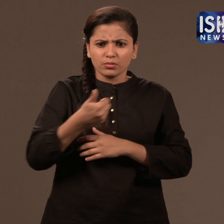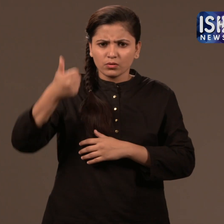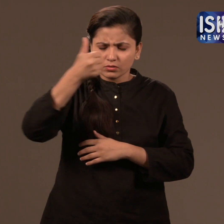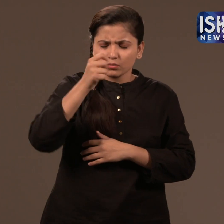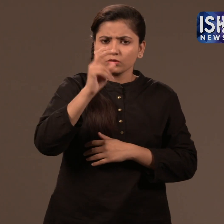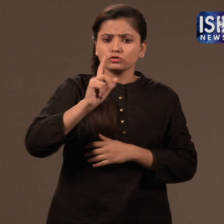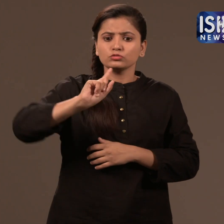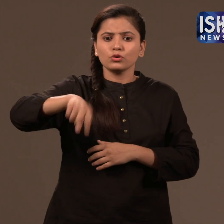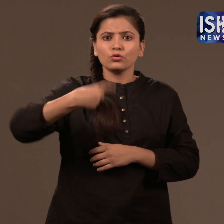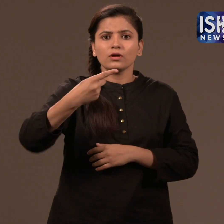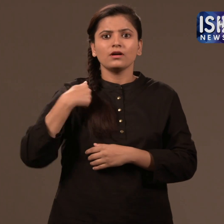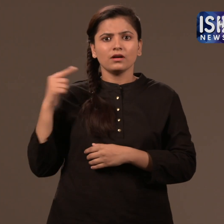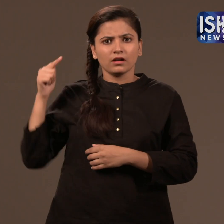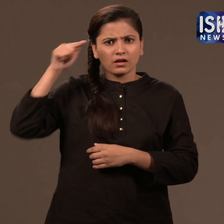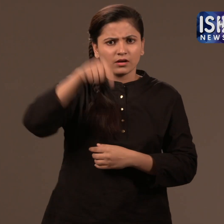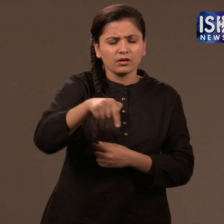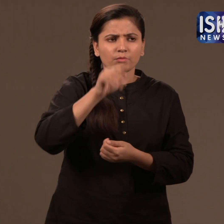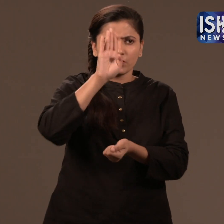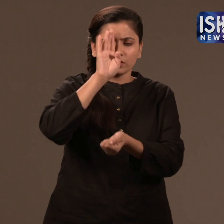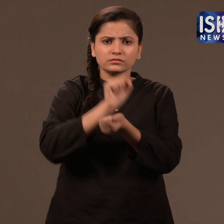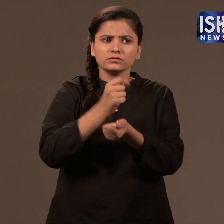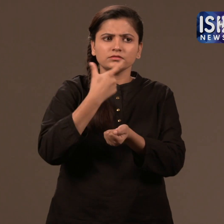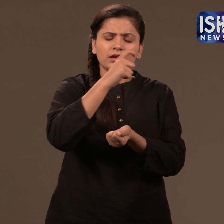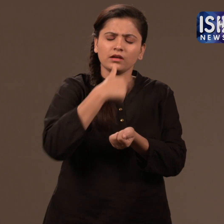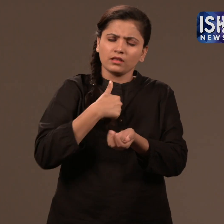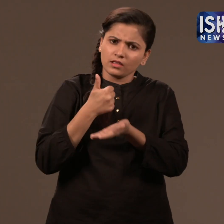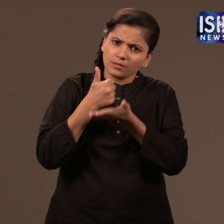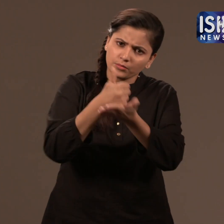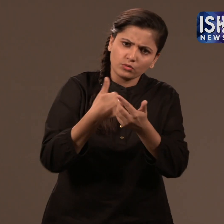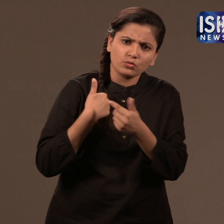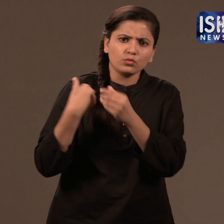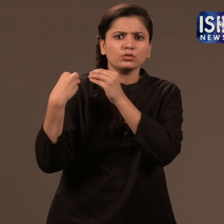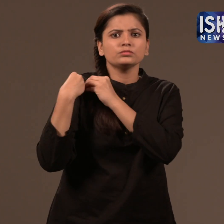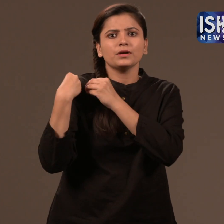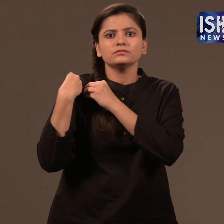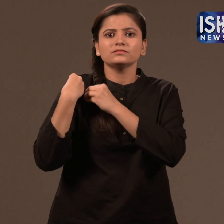He promised to file the complaint next day.